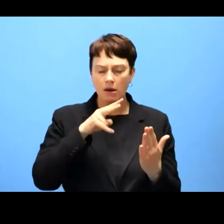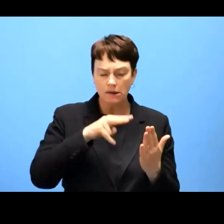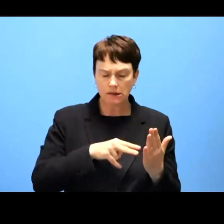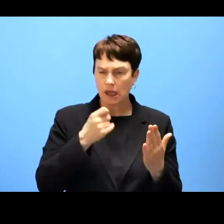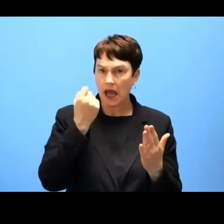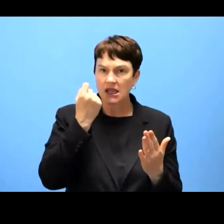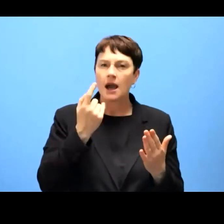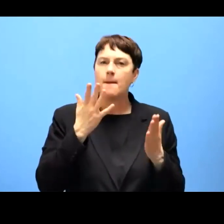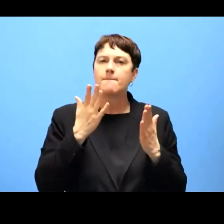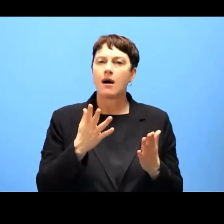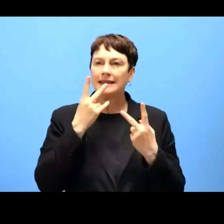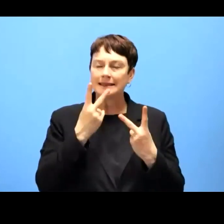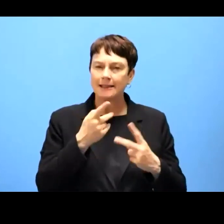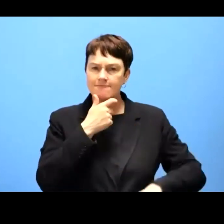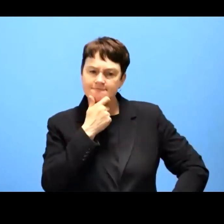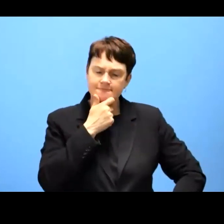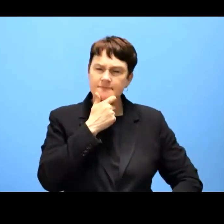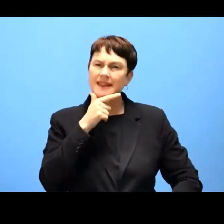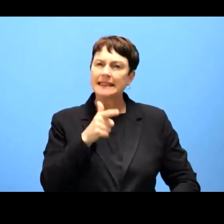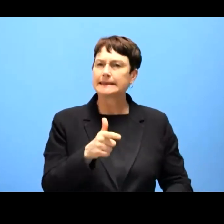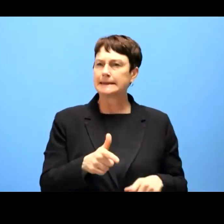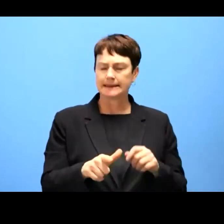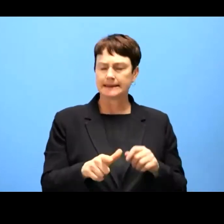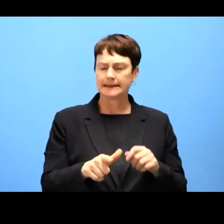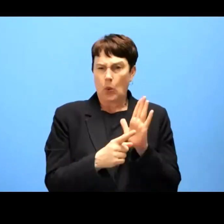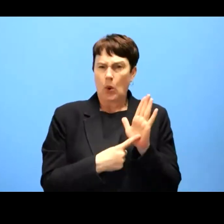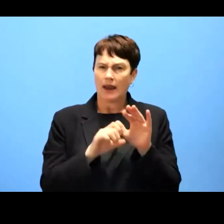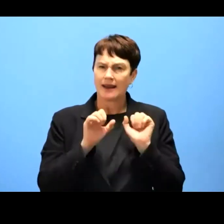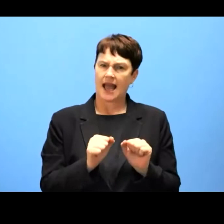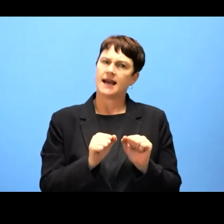can implement the legislation in its entirety.